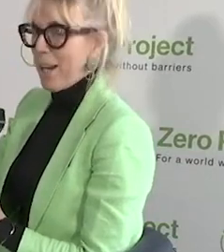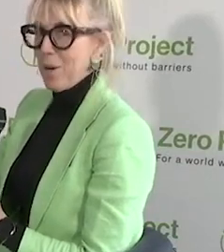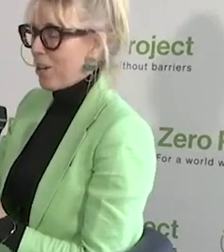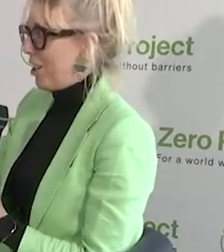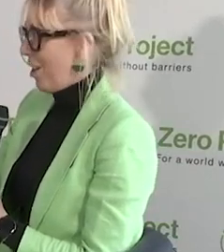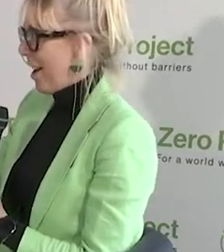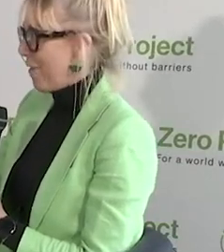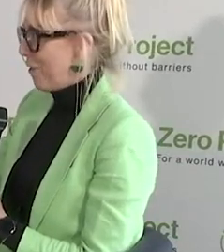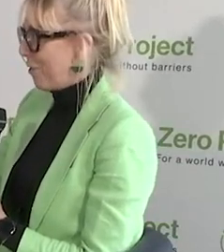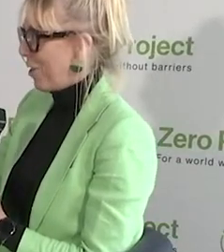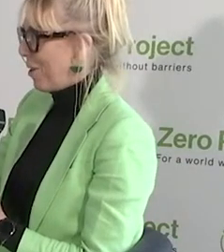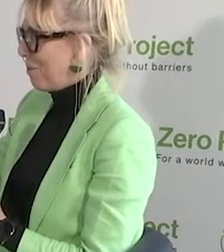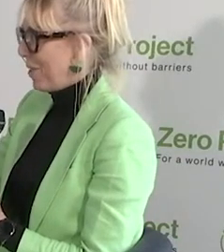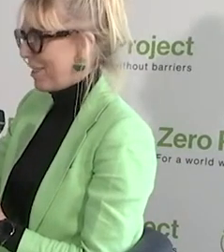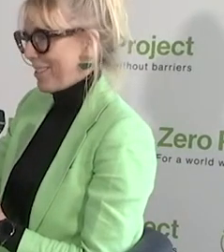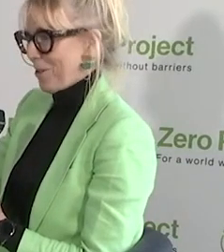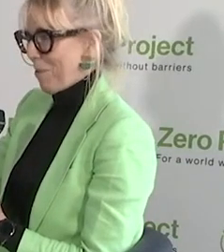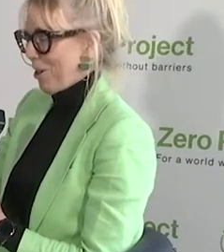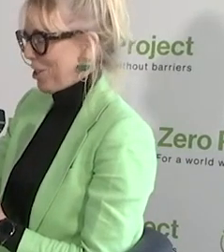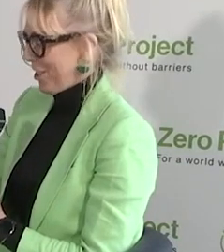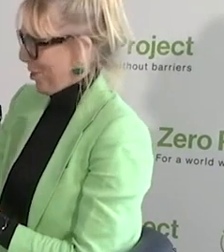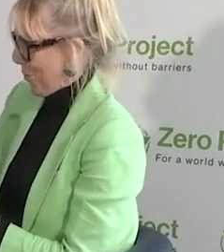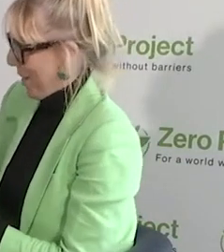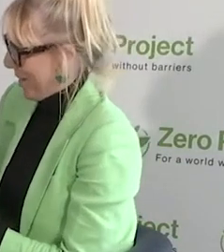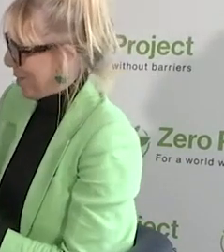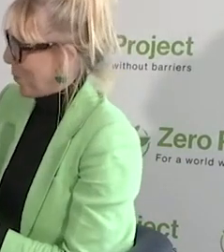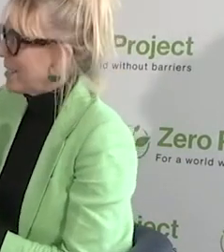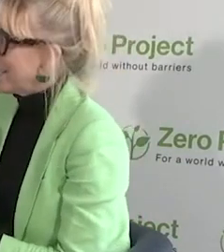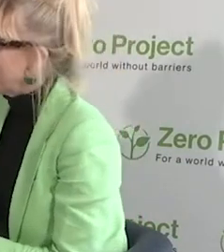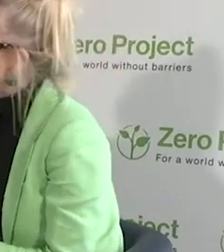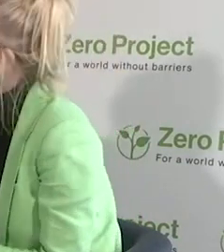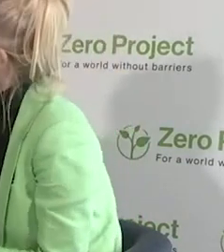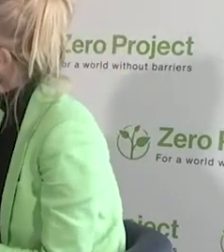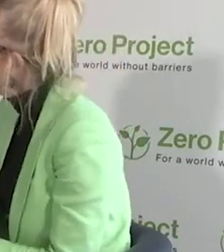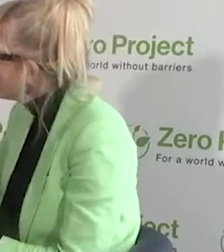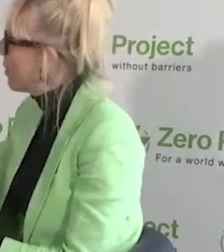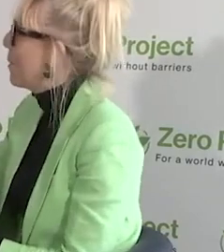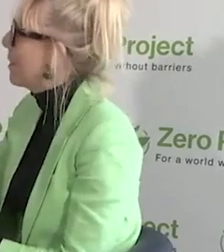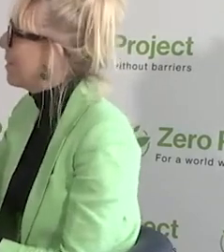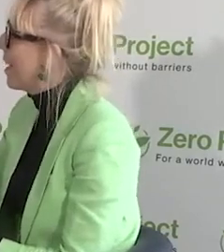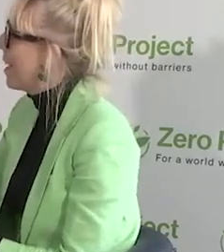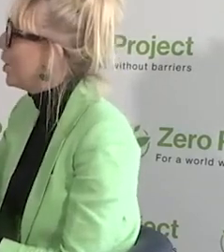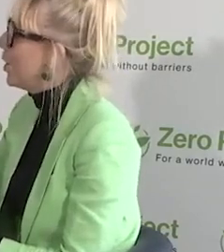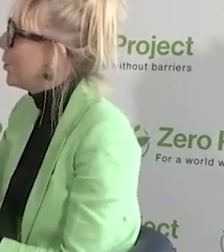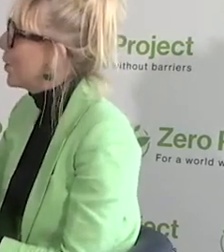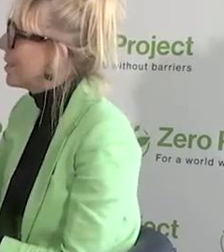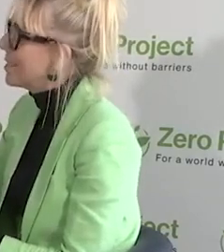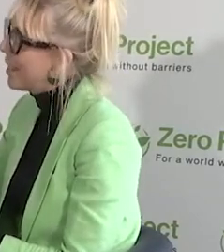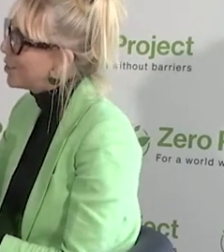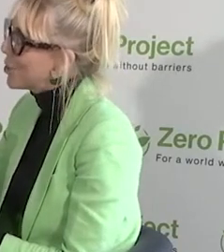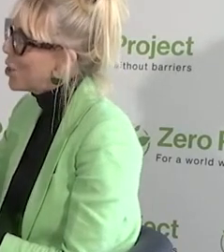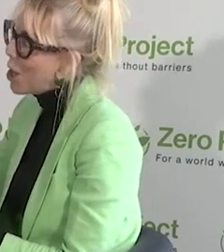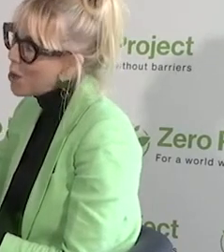Here we are, live from the Zero Project 2023. I am here with Luk Zelderloo.